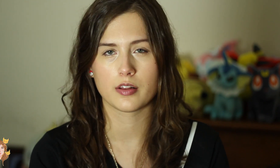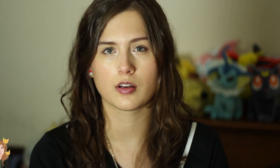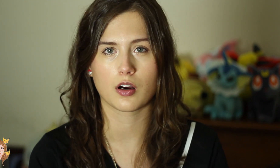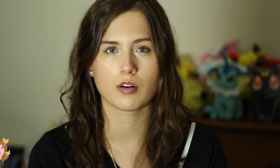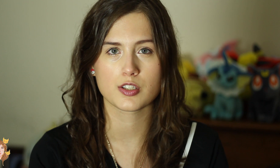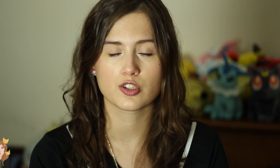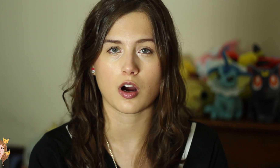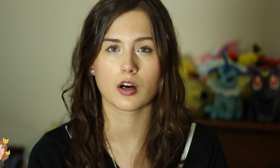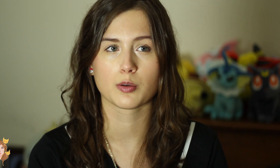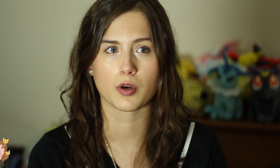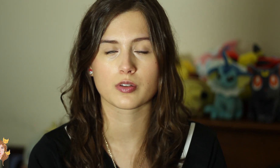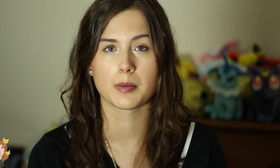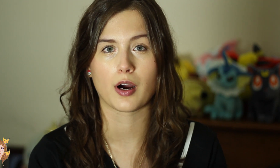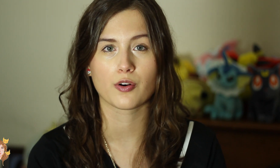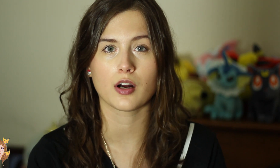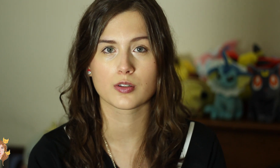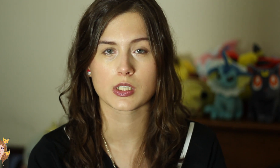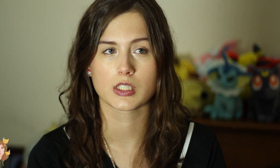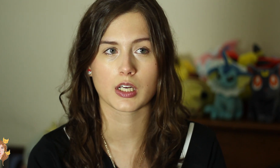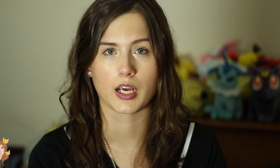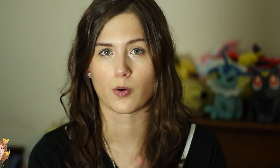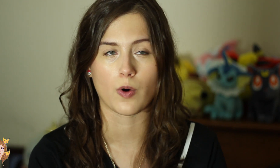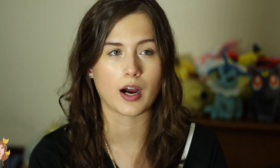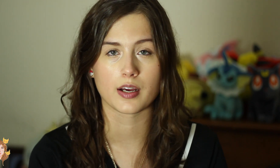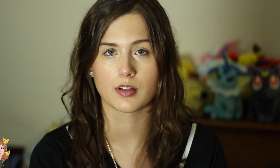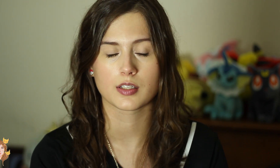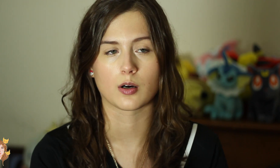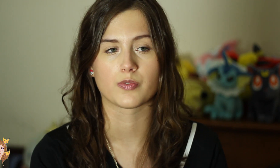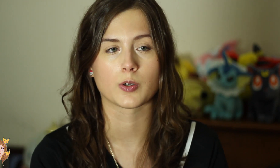And then Anurag talked mostly about crowdsourcing and why that’s helpful.